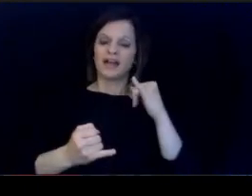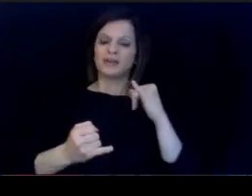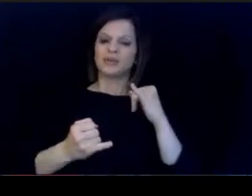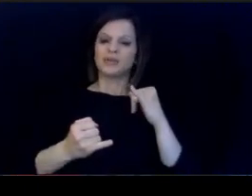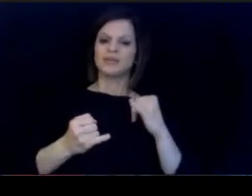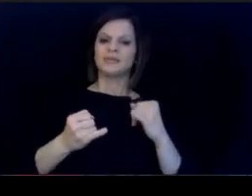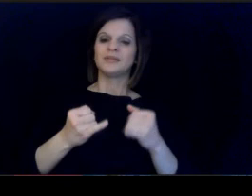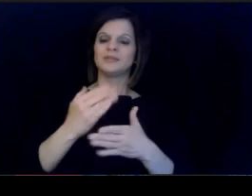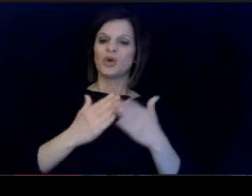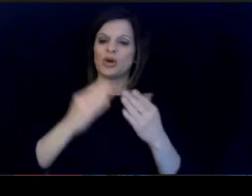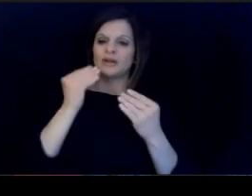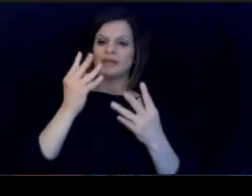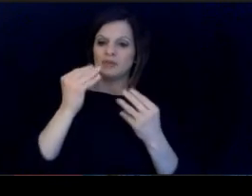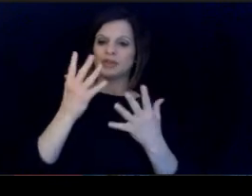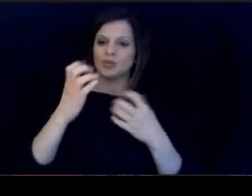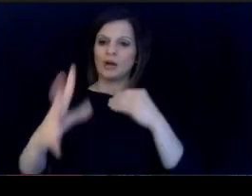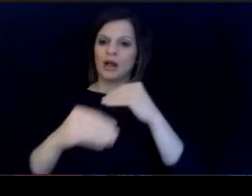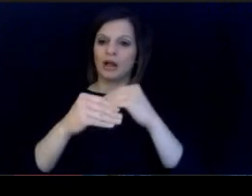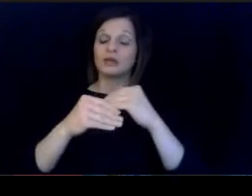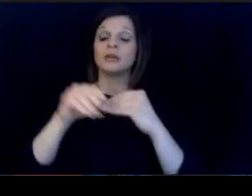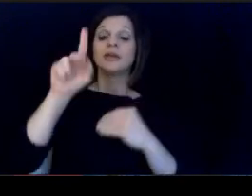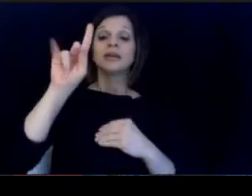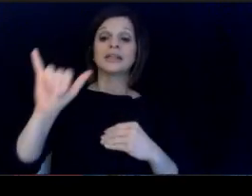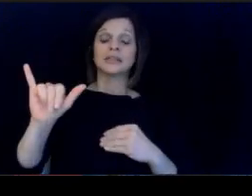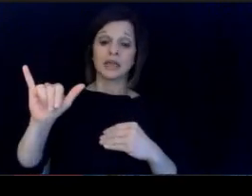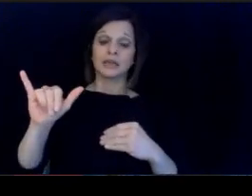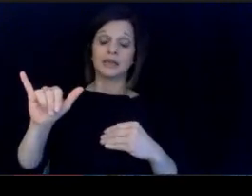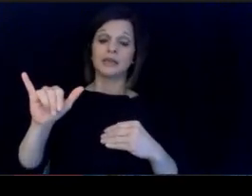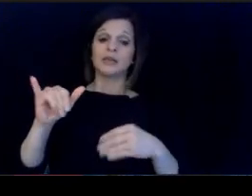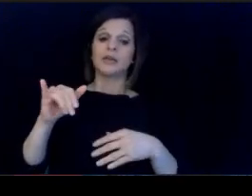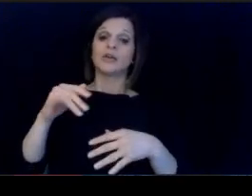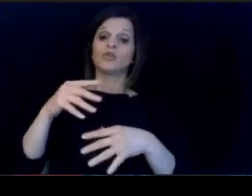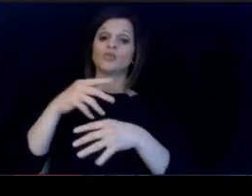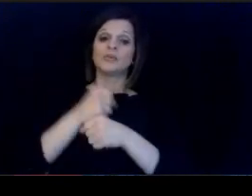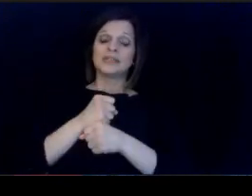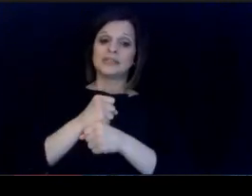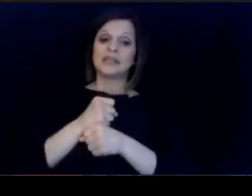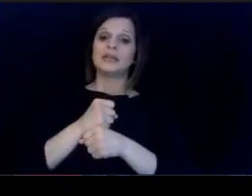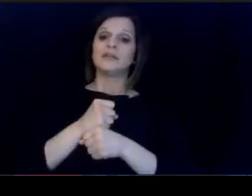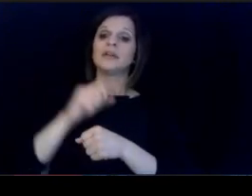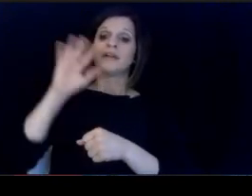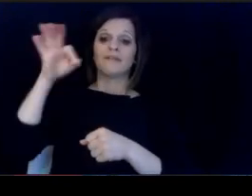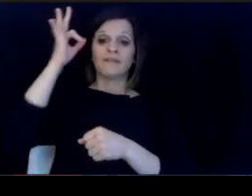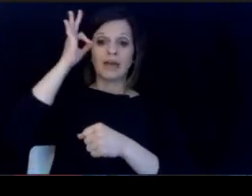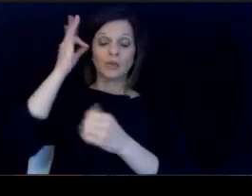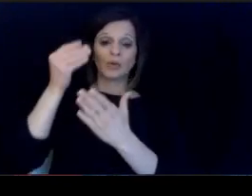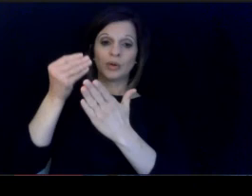information that just like to add is Kentucky. was the recipient of an infusion of federal dollars.